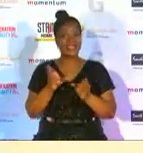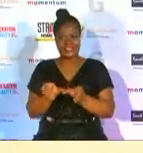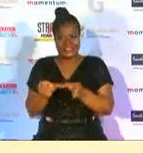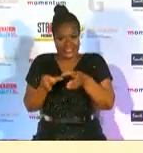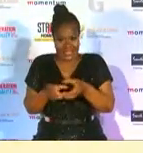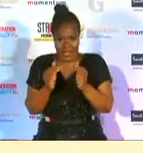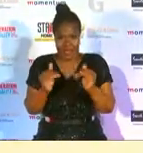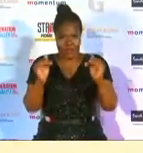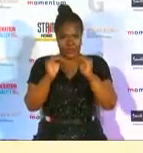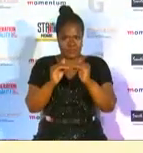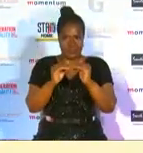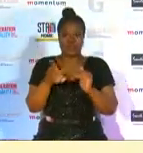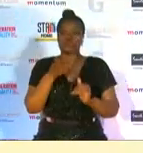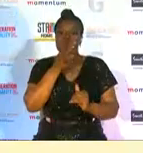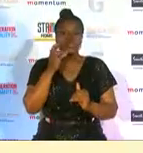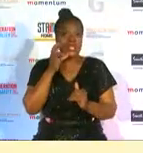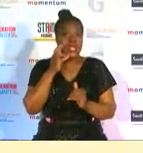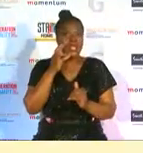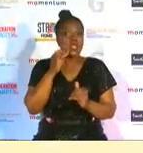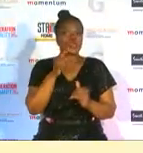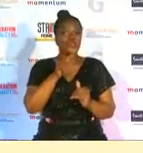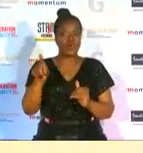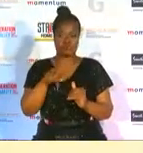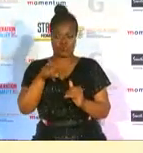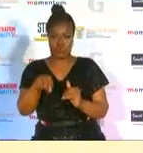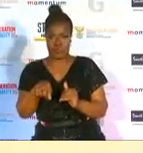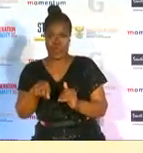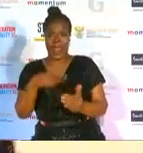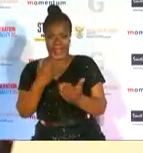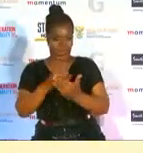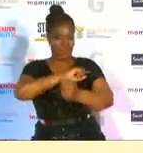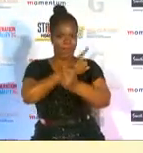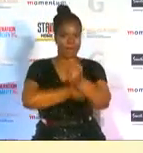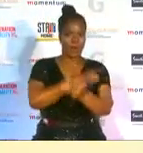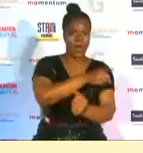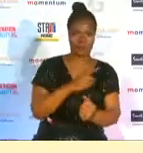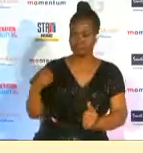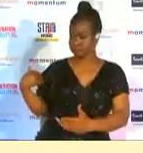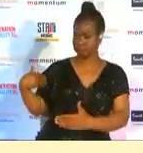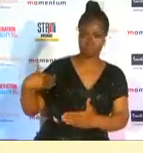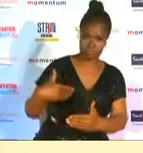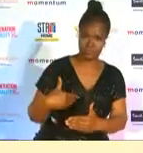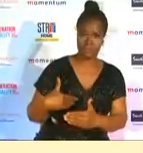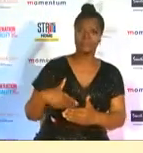those that have already are already there must be able to empower those that are coming and those that are coming must be able